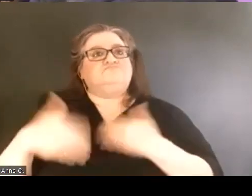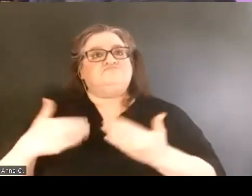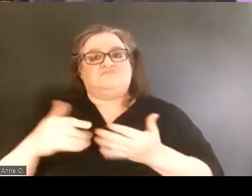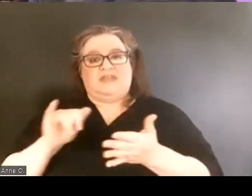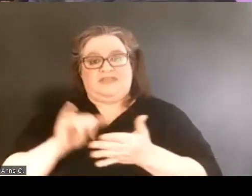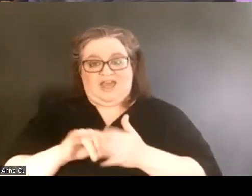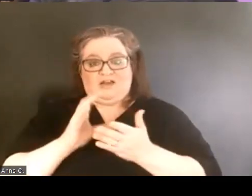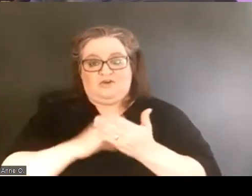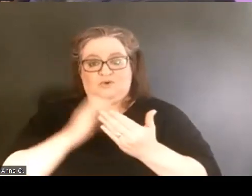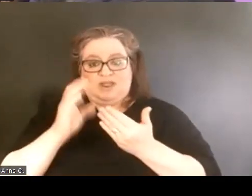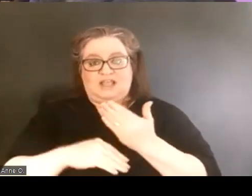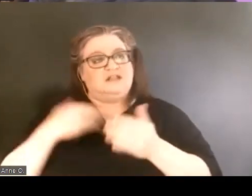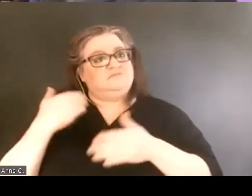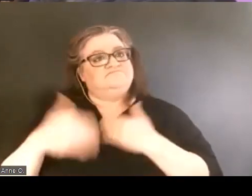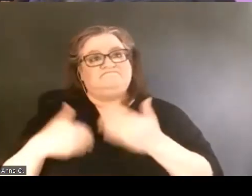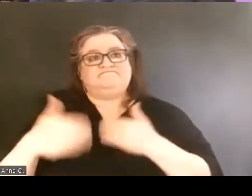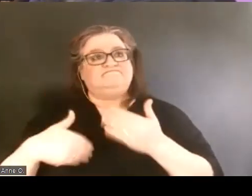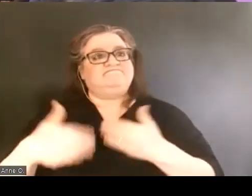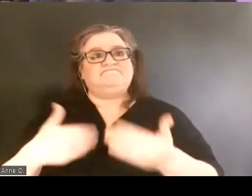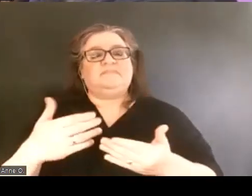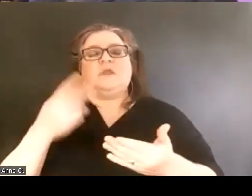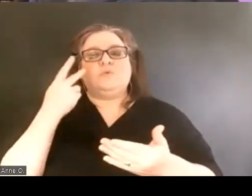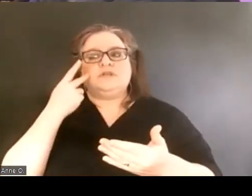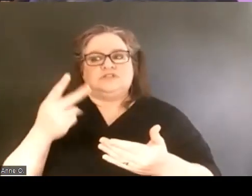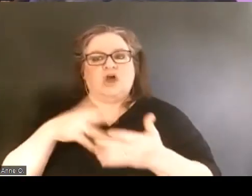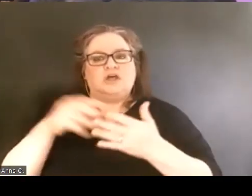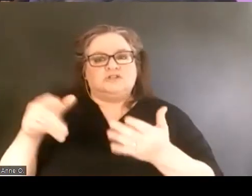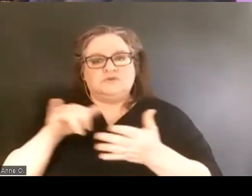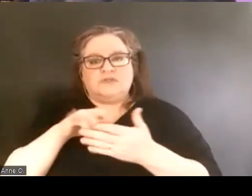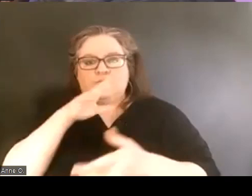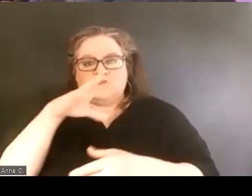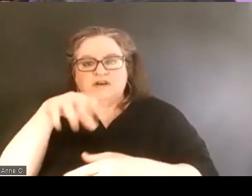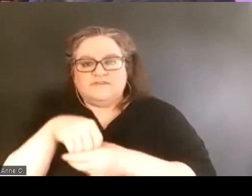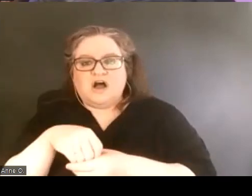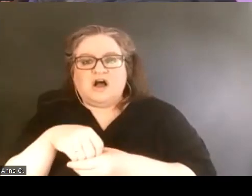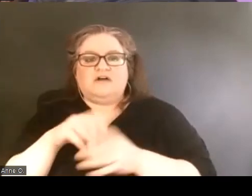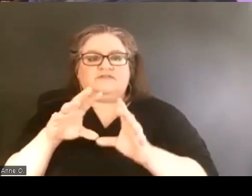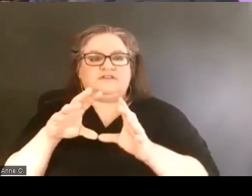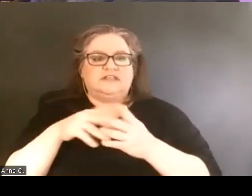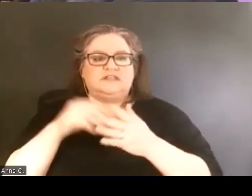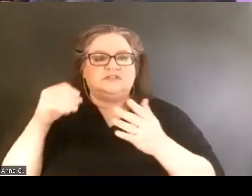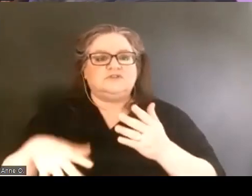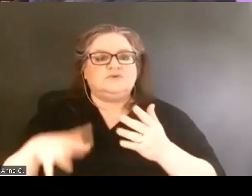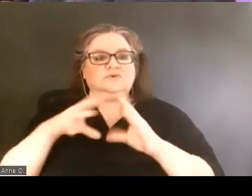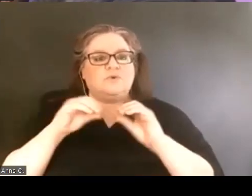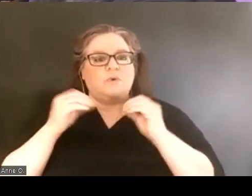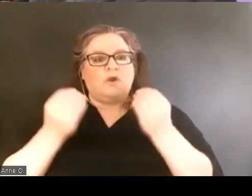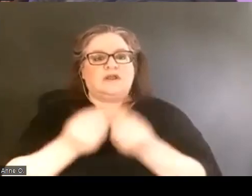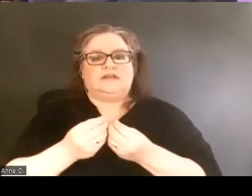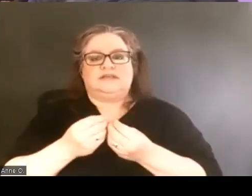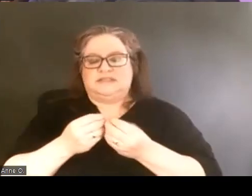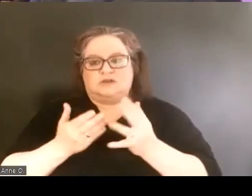and as we saw the students that were involved in the student organization move through their program,